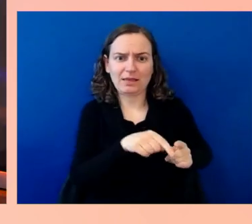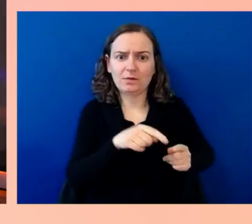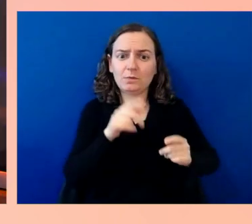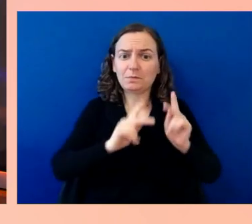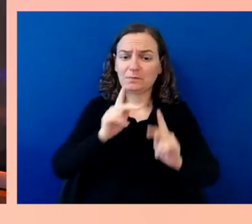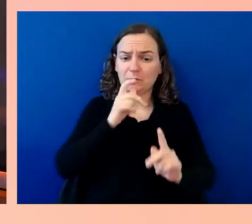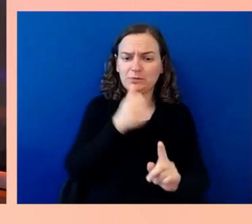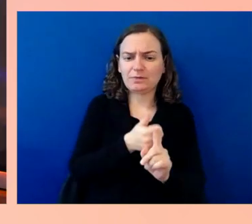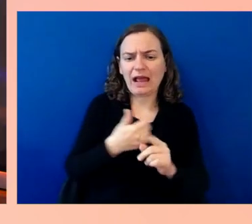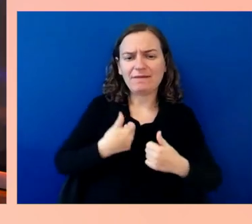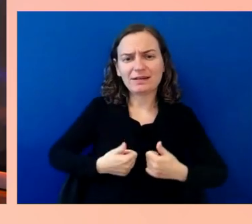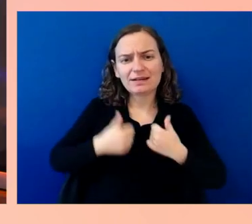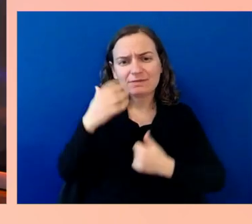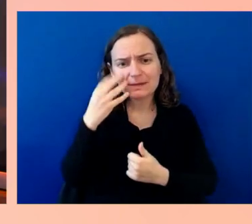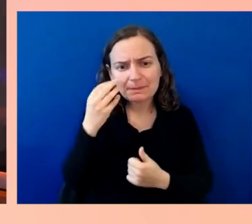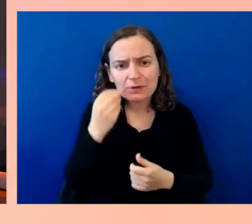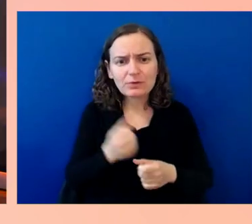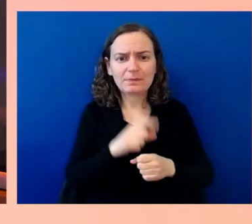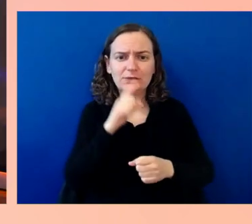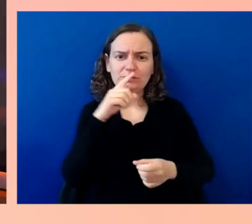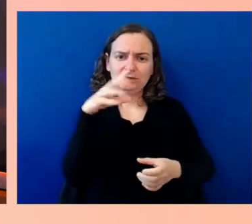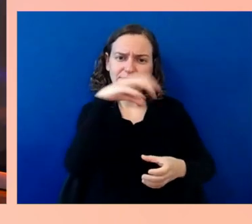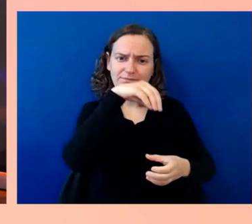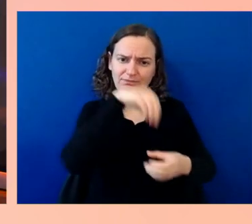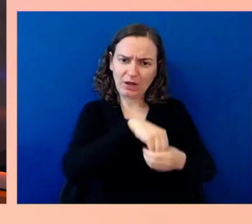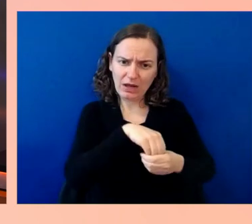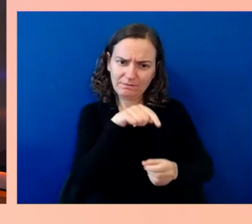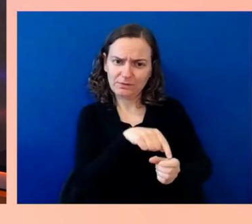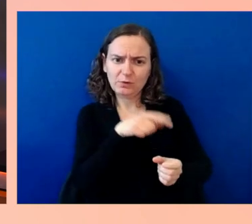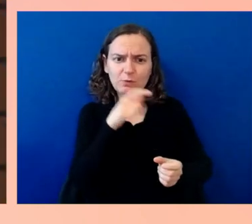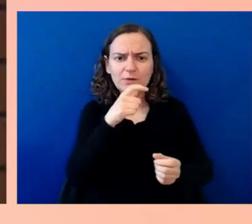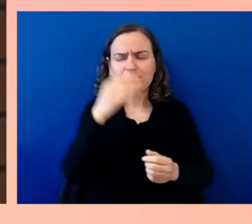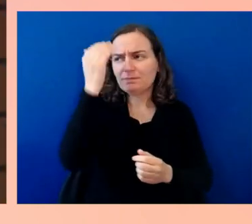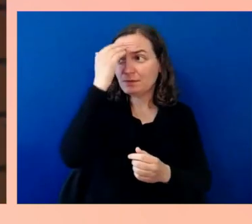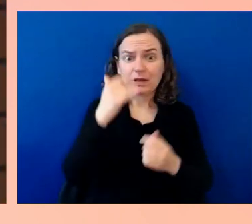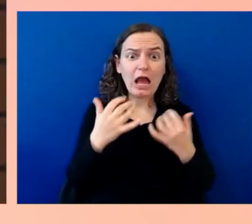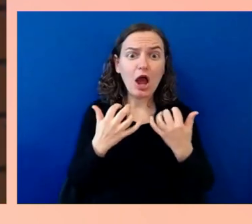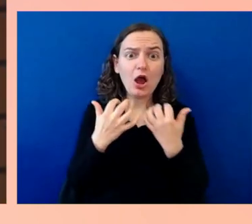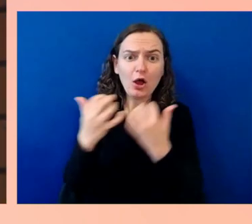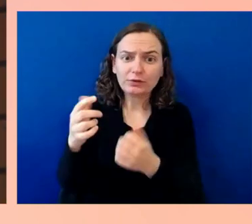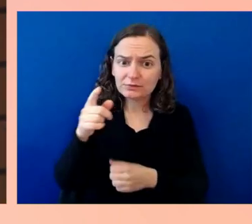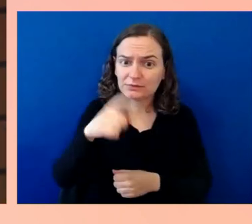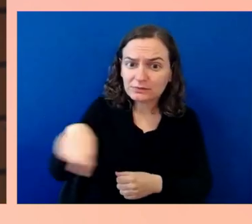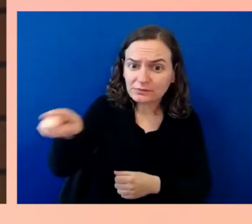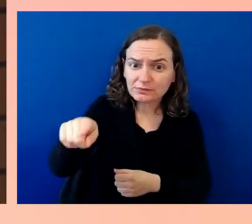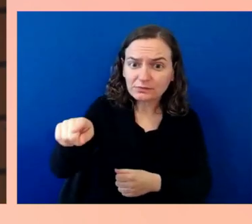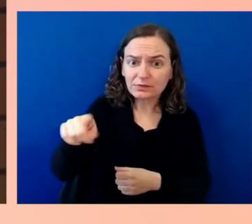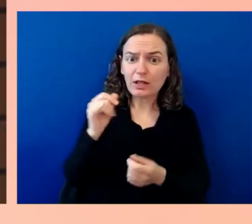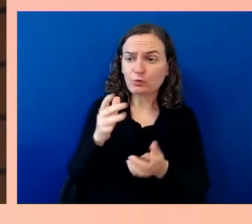of the audience that you're speaking to and that's especially true with accessibility.